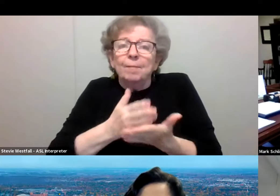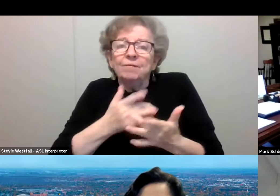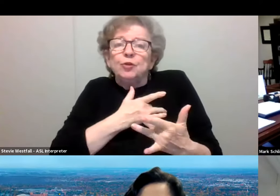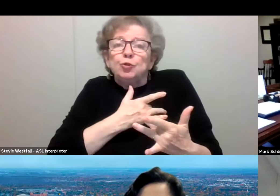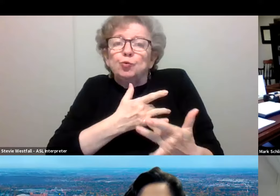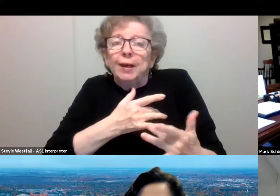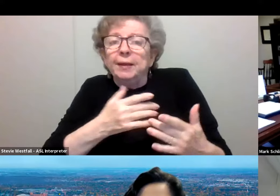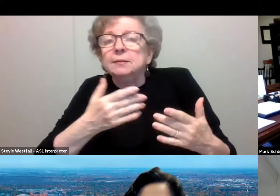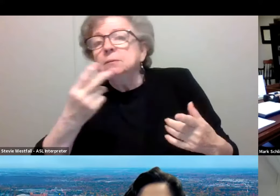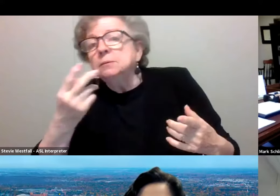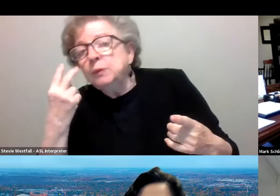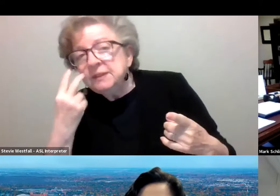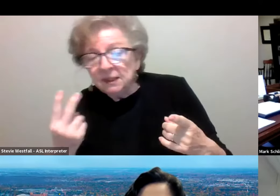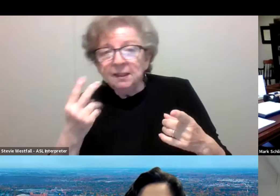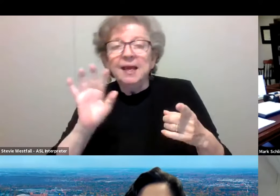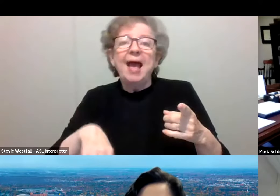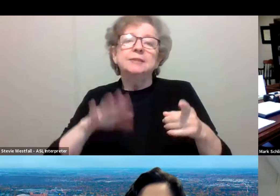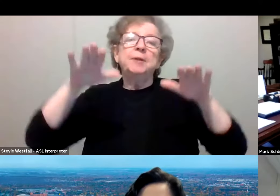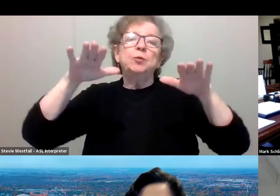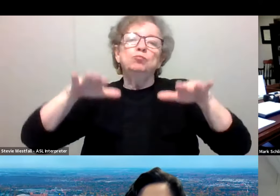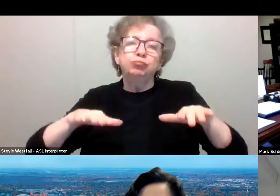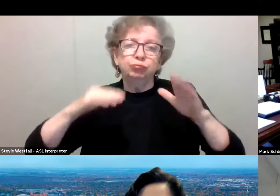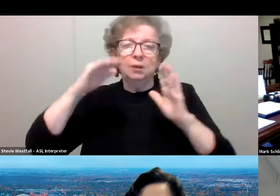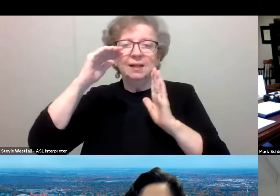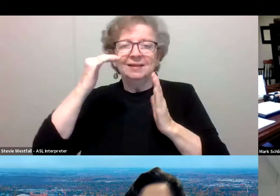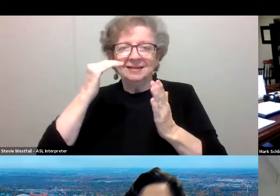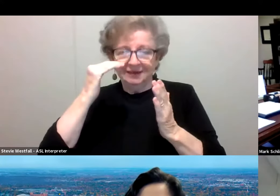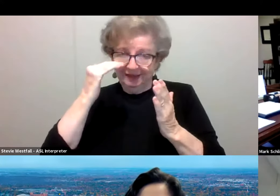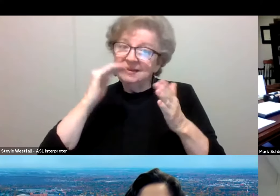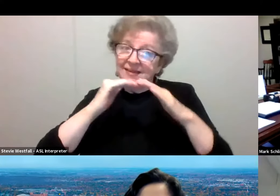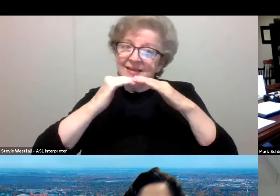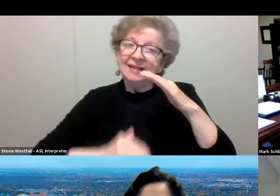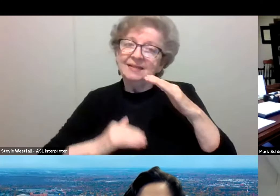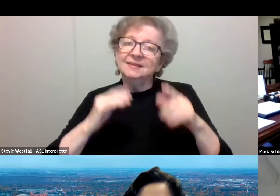at least in our symptomatic cases, has been a reduction in the test positivity rates that we're seeing.